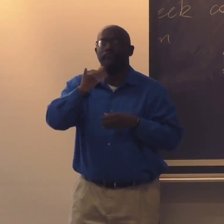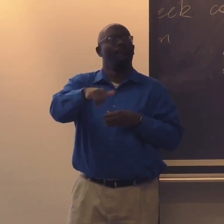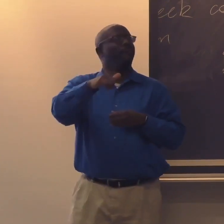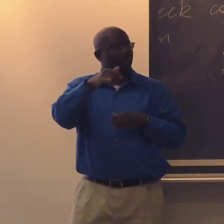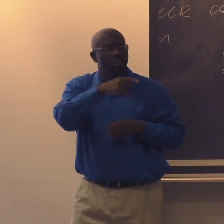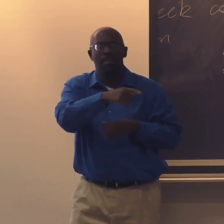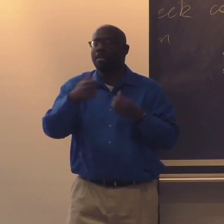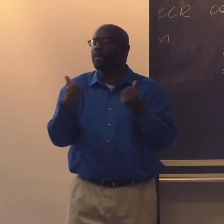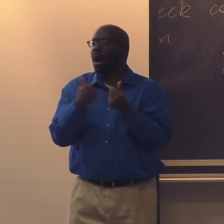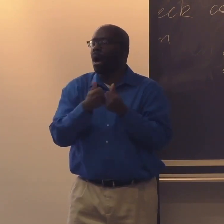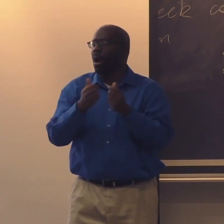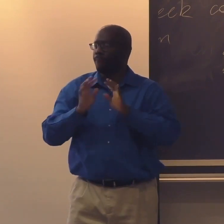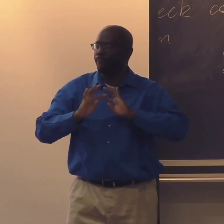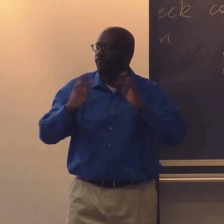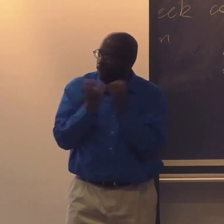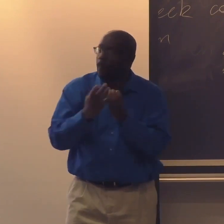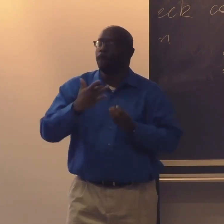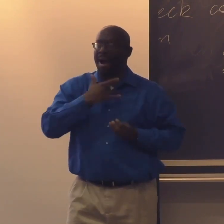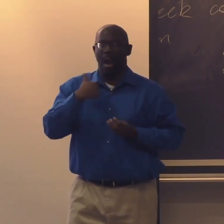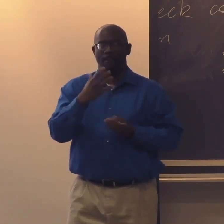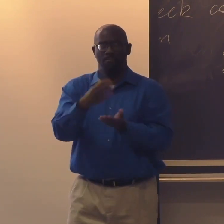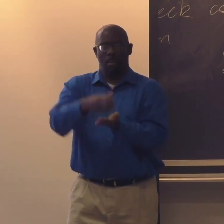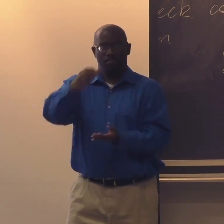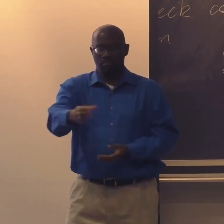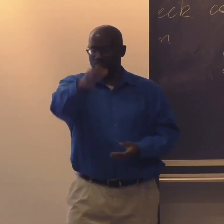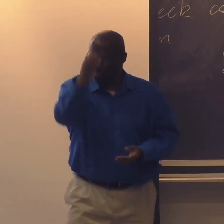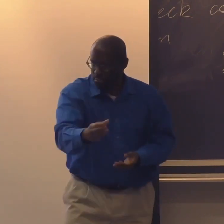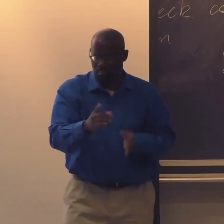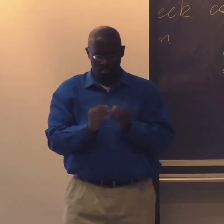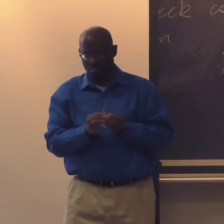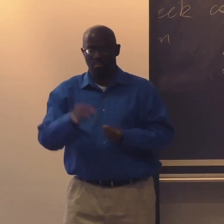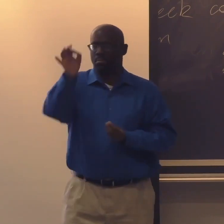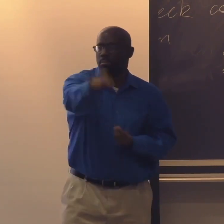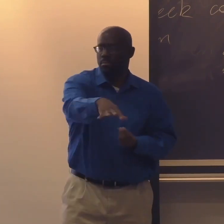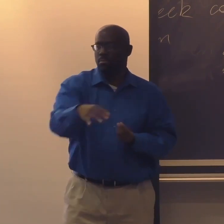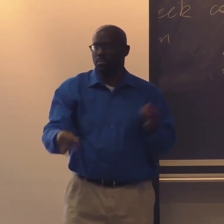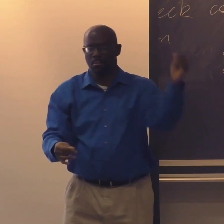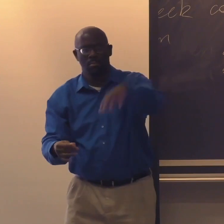You might be wondering why the sign looks like this. Because if you're sitting around with a group of people,